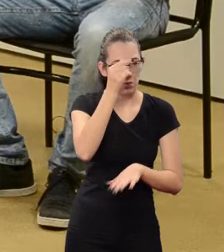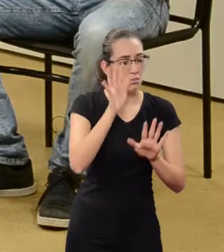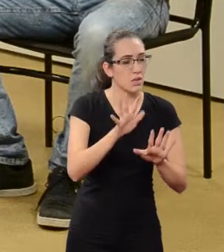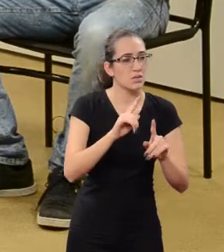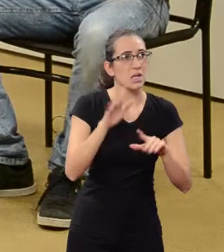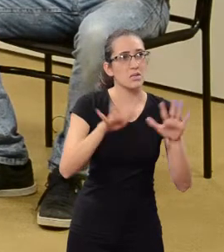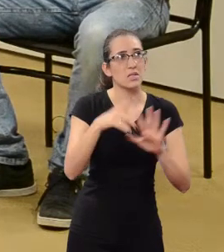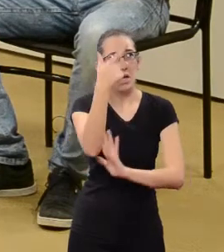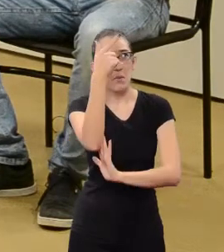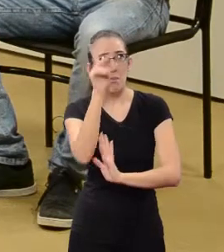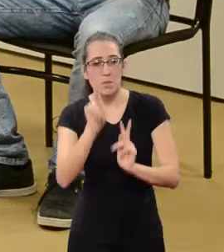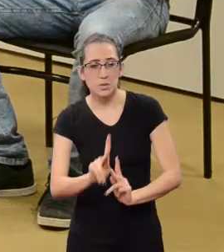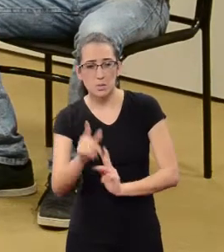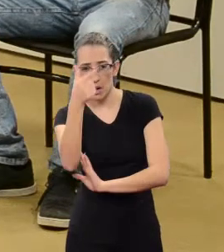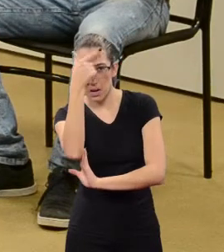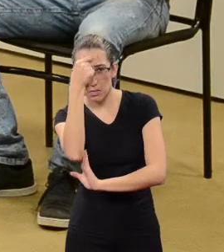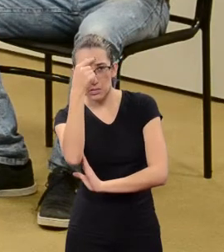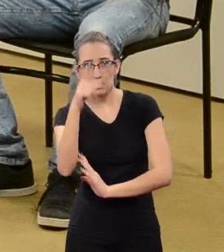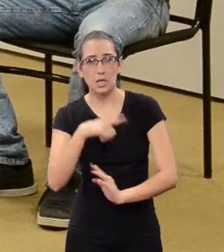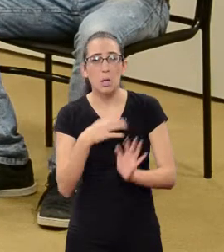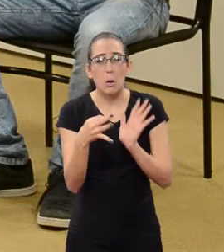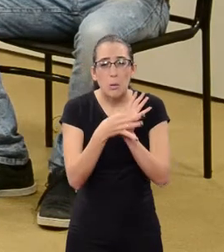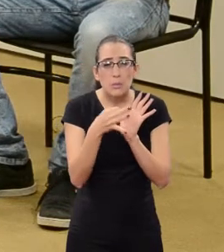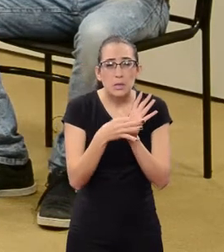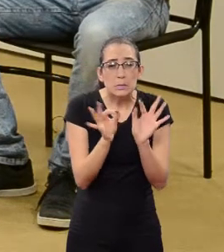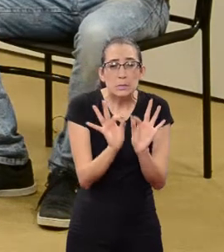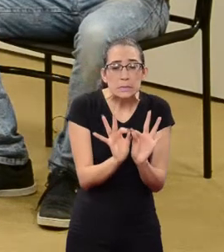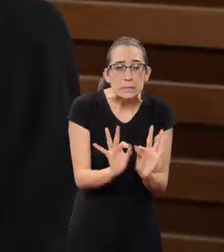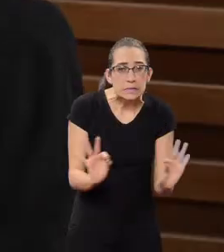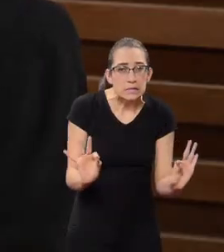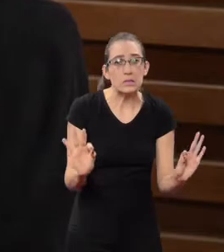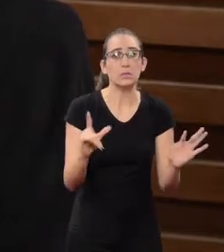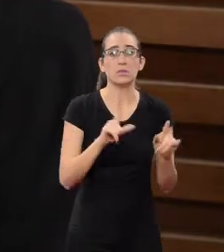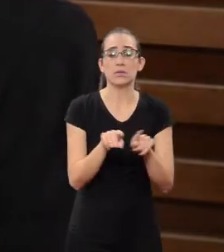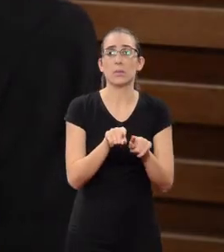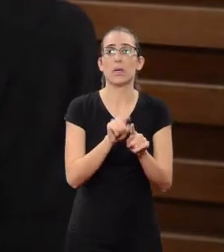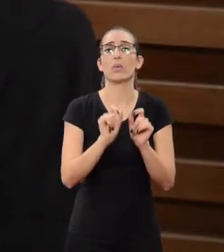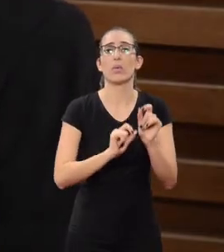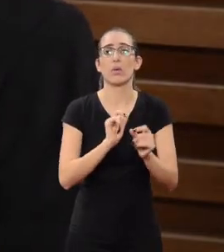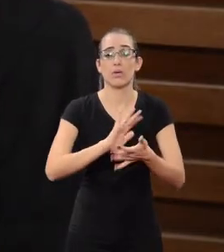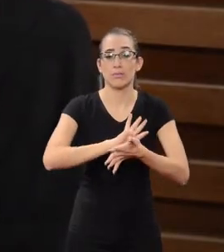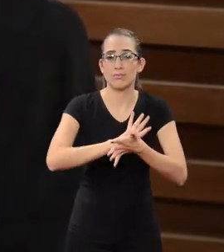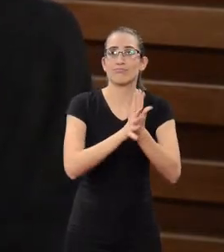Sometimes people in the university have a superficial opinion even prejudiced.